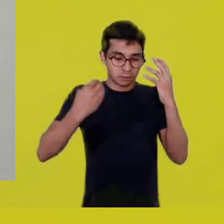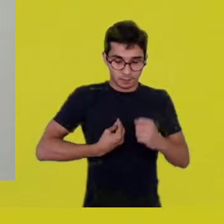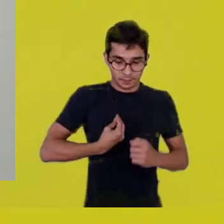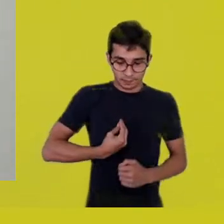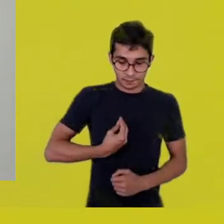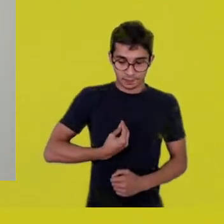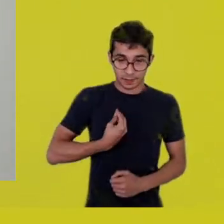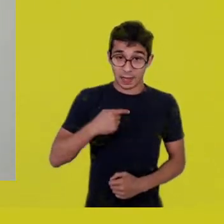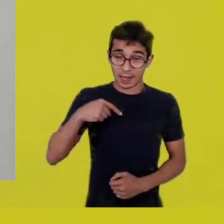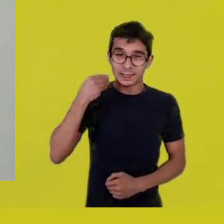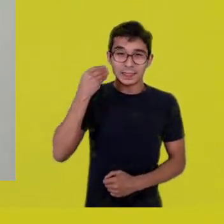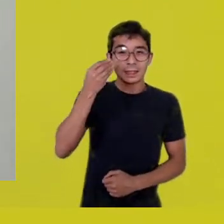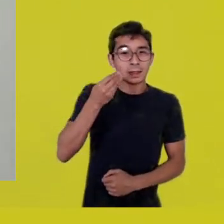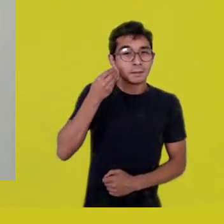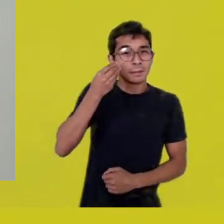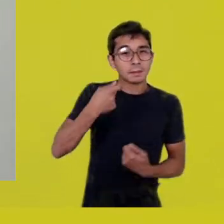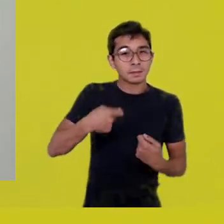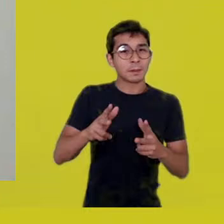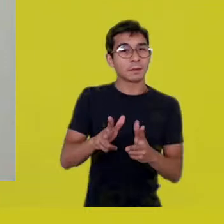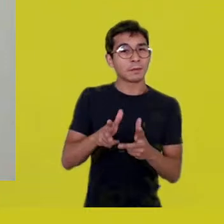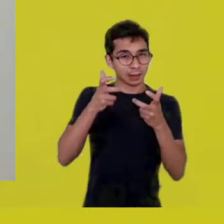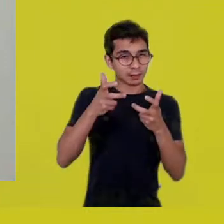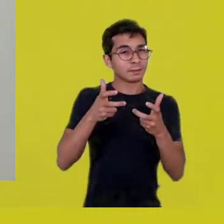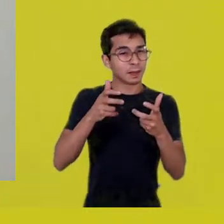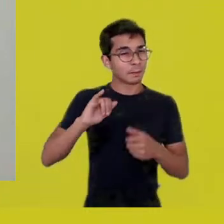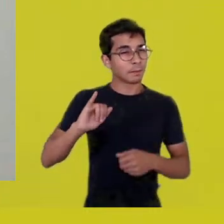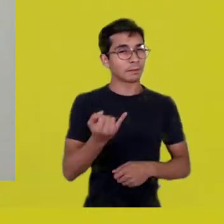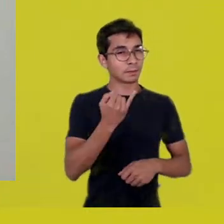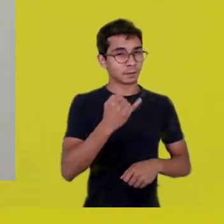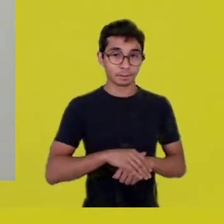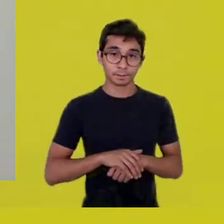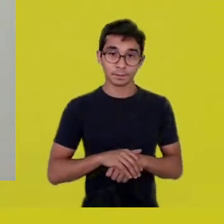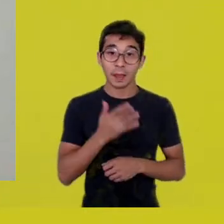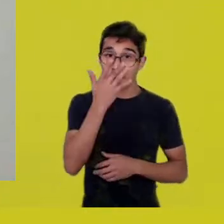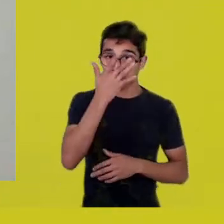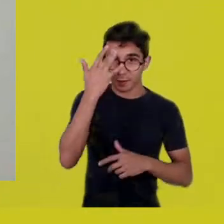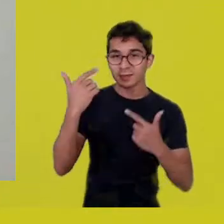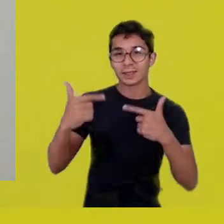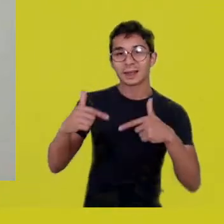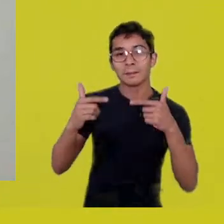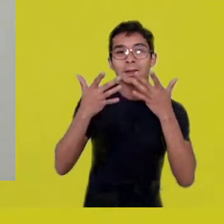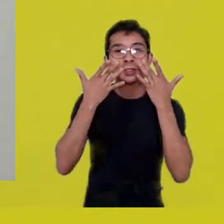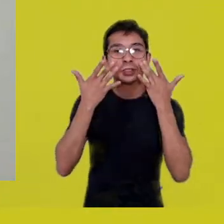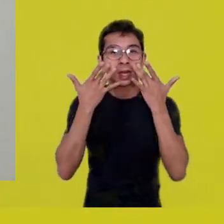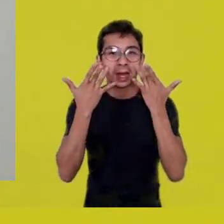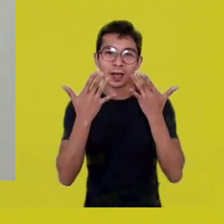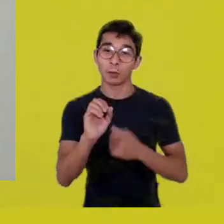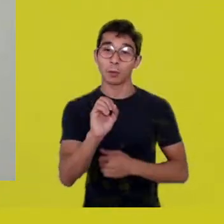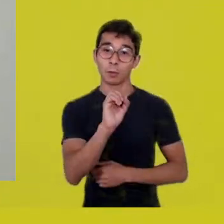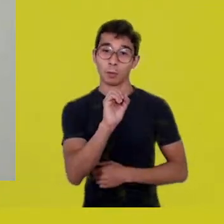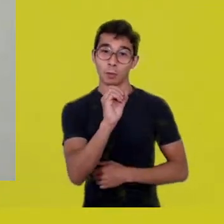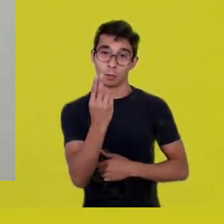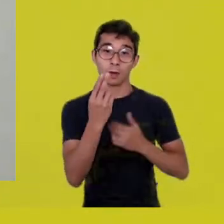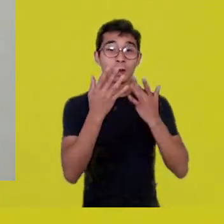People in theater and dance see the body as an axis.